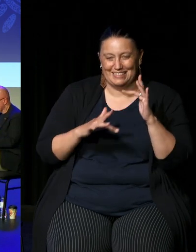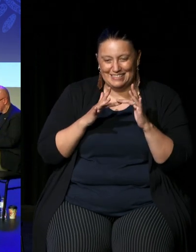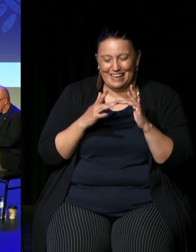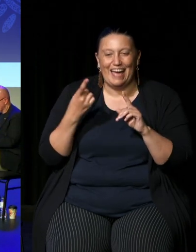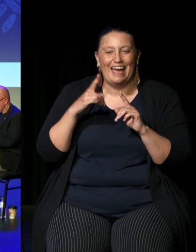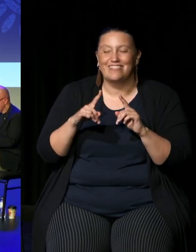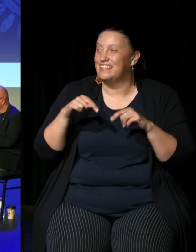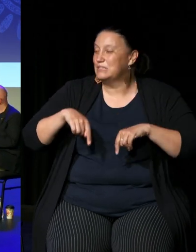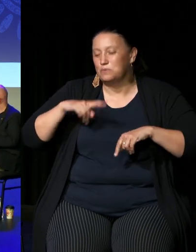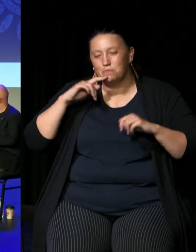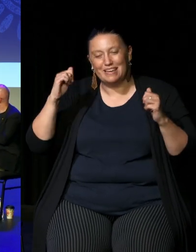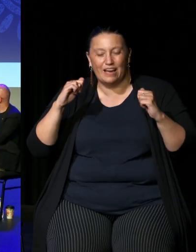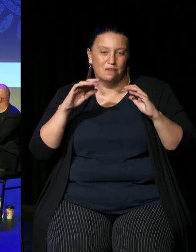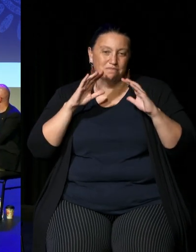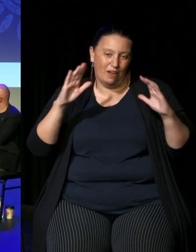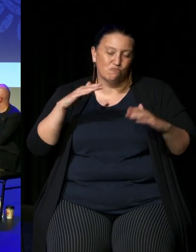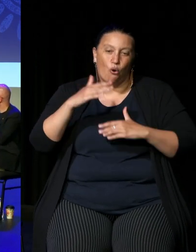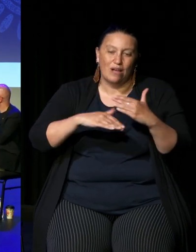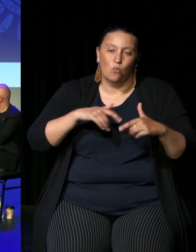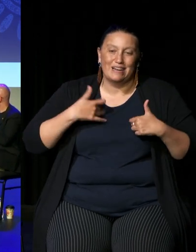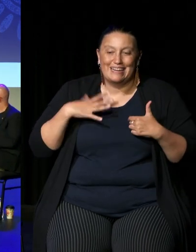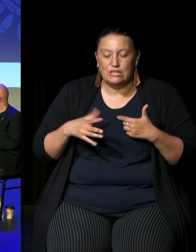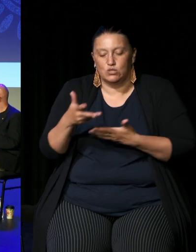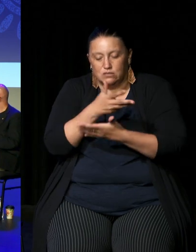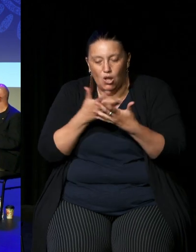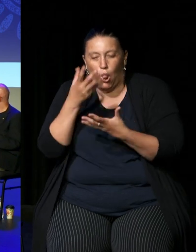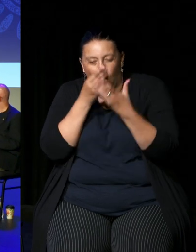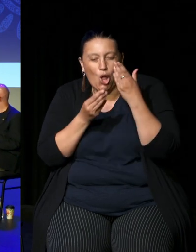um this is going to be obviously a process that requires continued learning to continue to ask